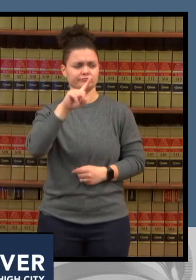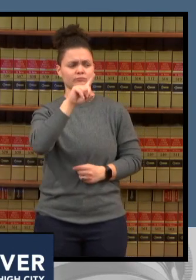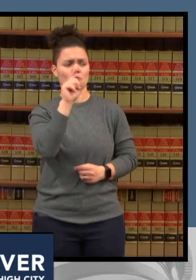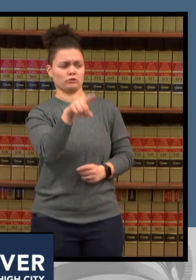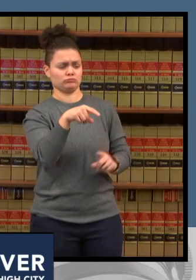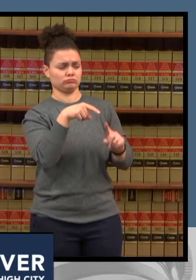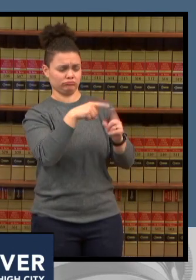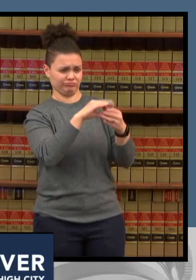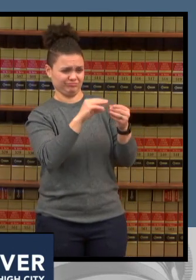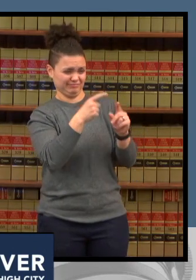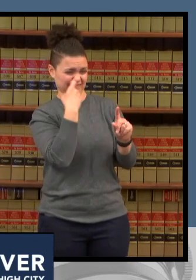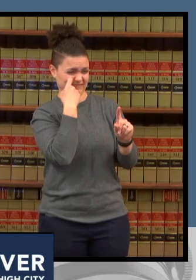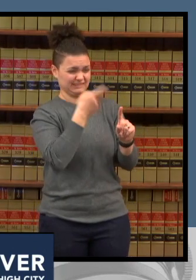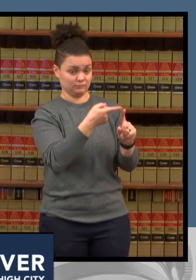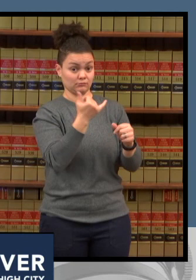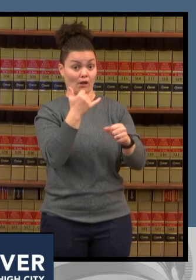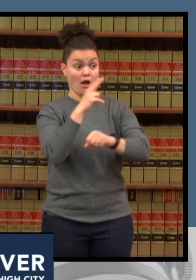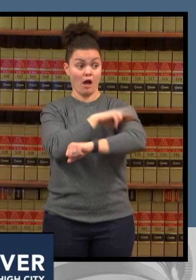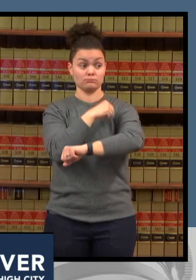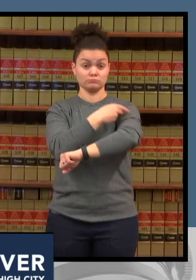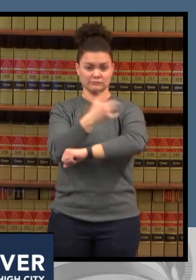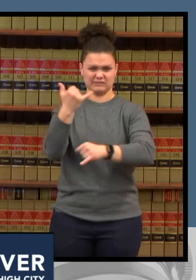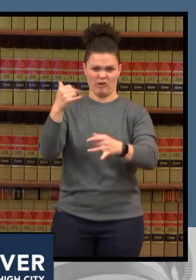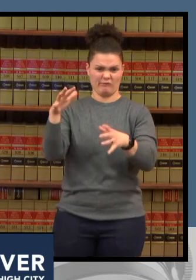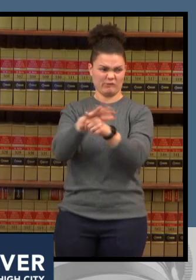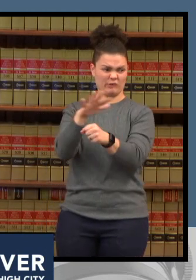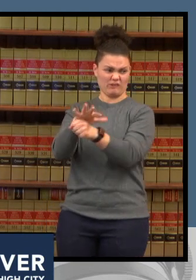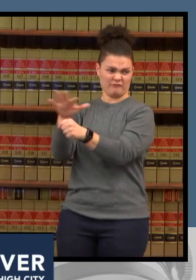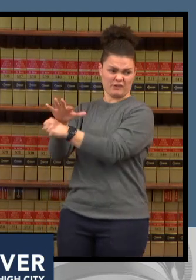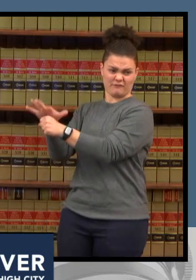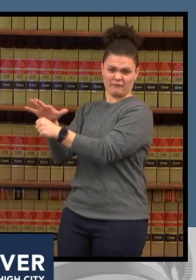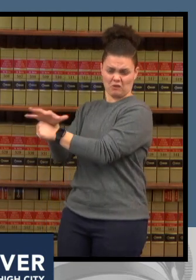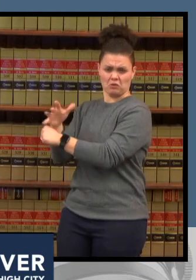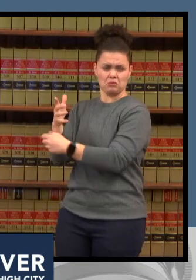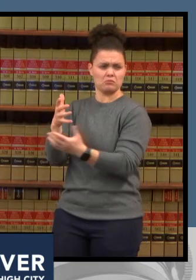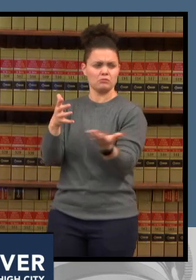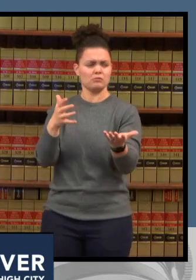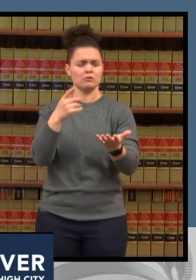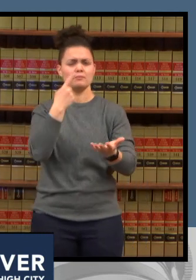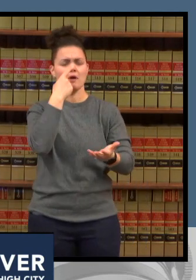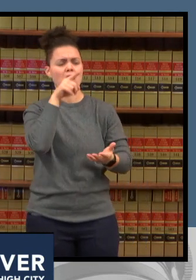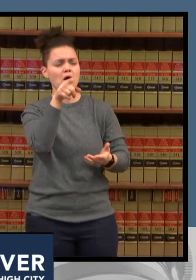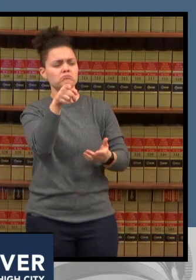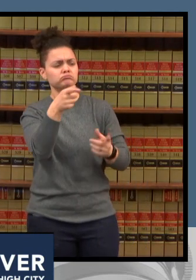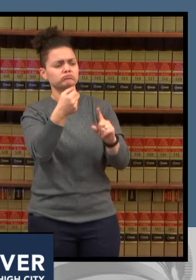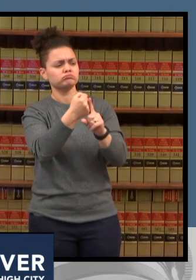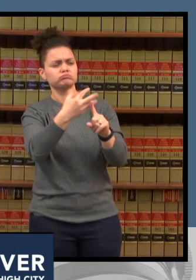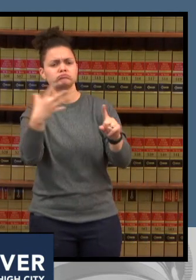a little bit more about how that's um being handled you know if people are being sent to